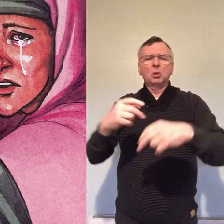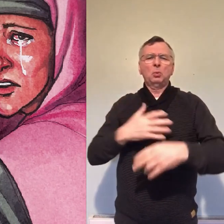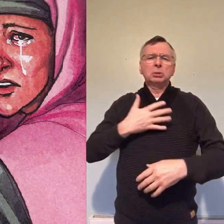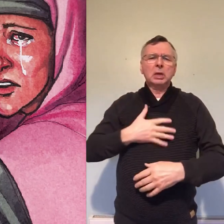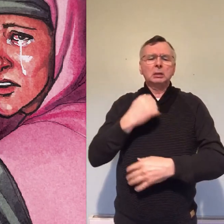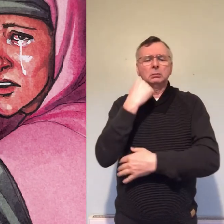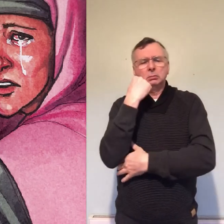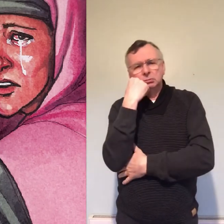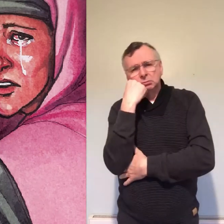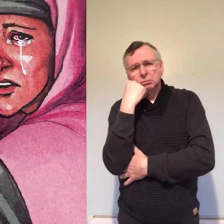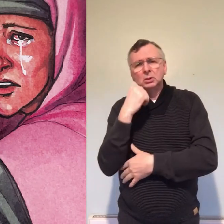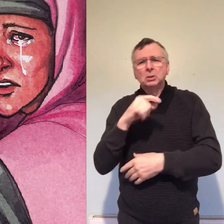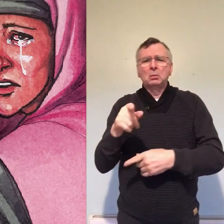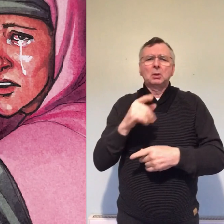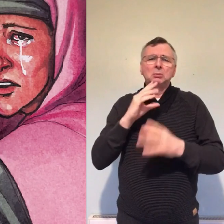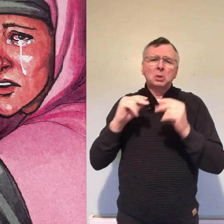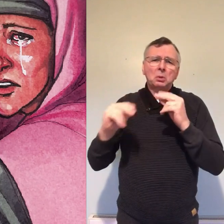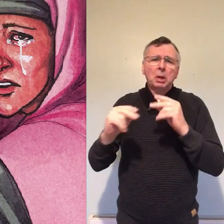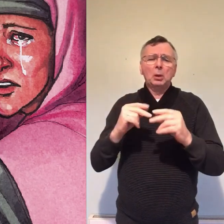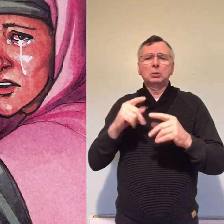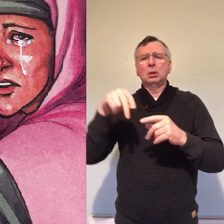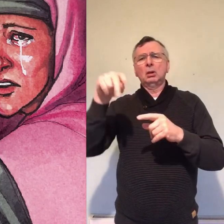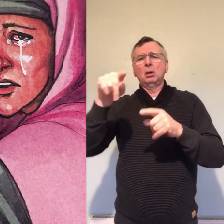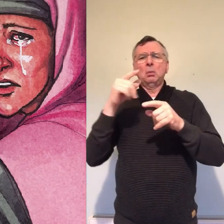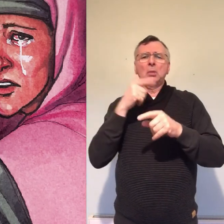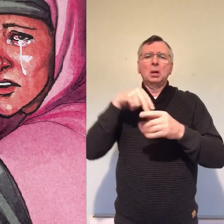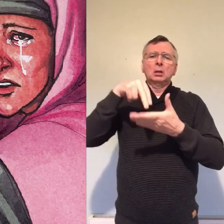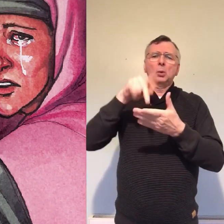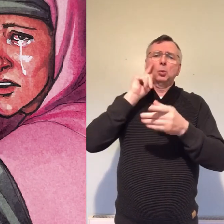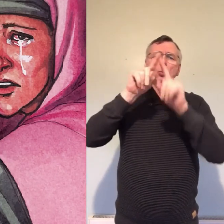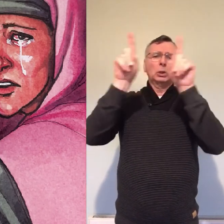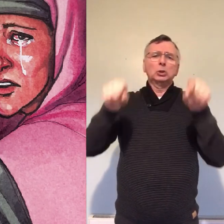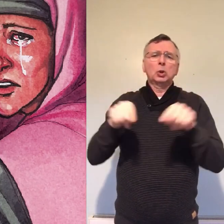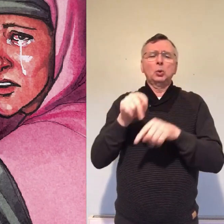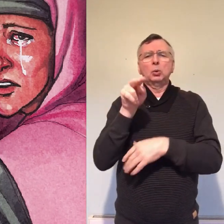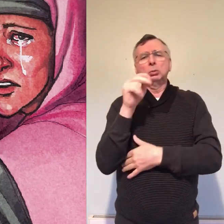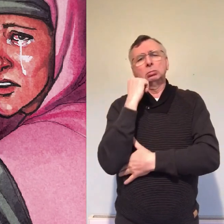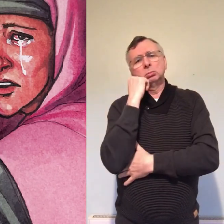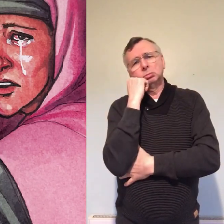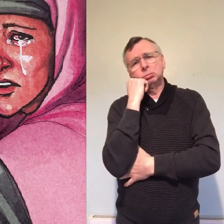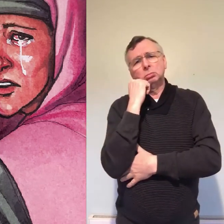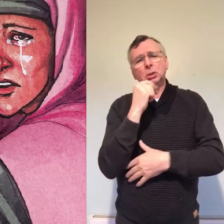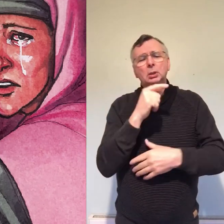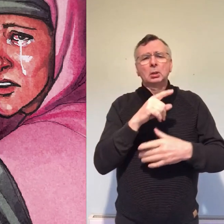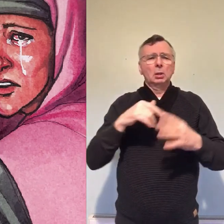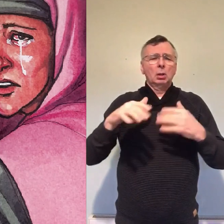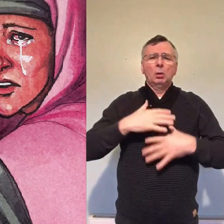talking amongst themselves she could see through the window that they were upset